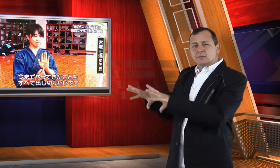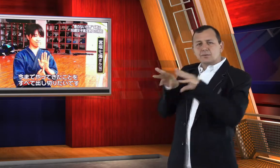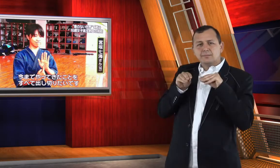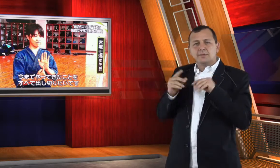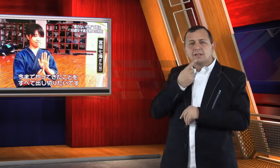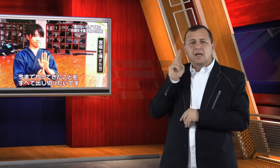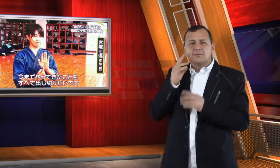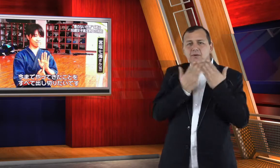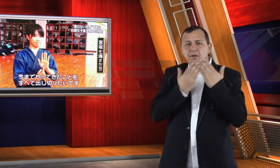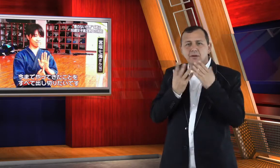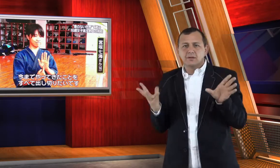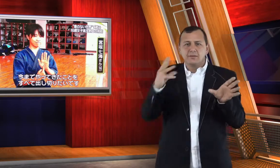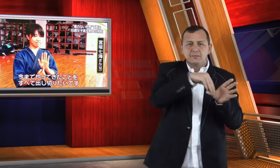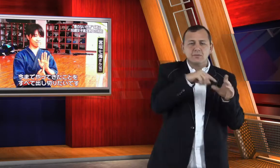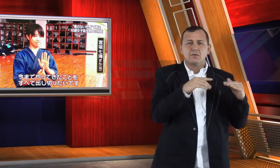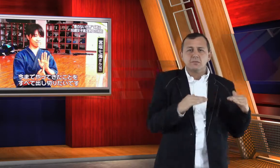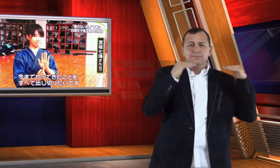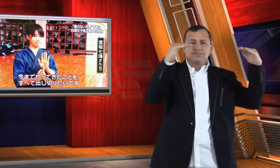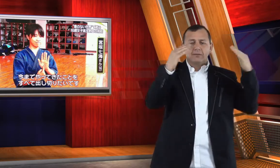left her Deaf school to attend a high